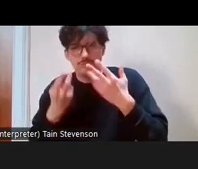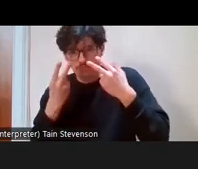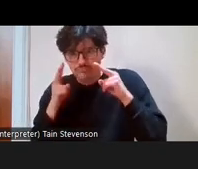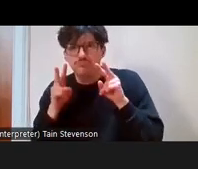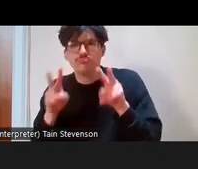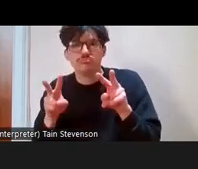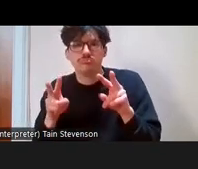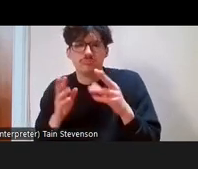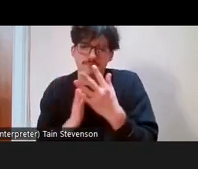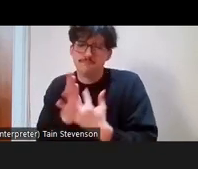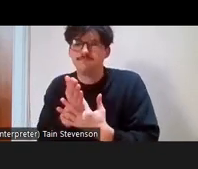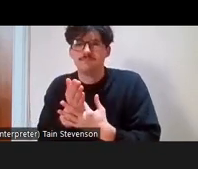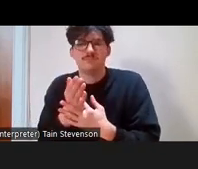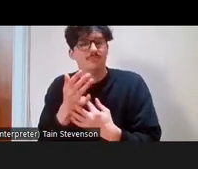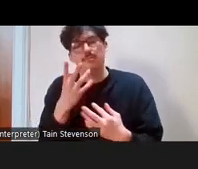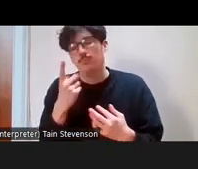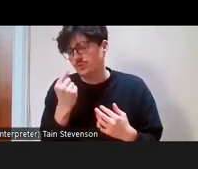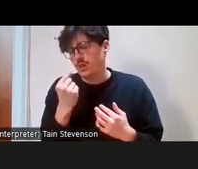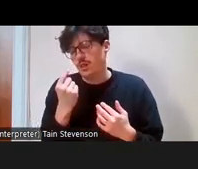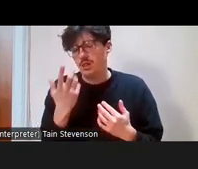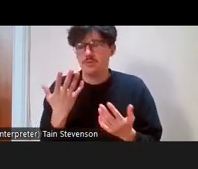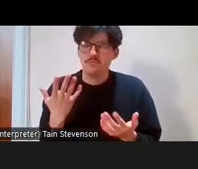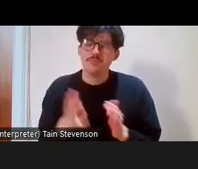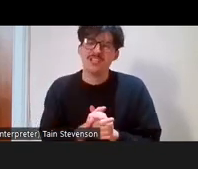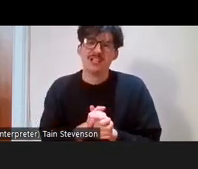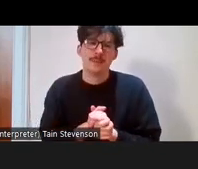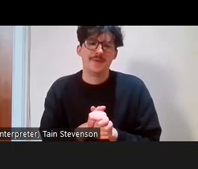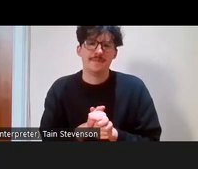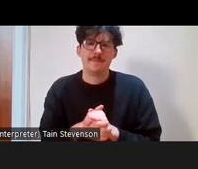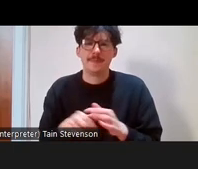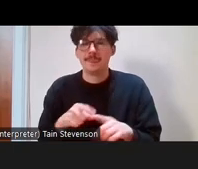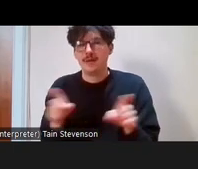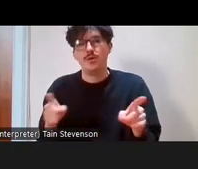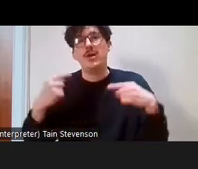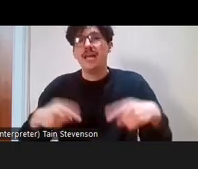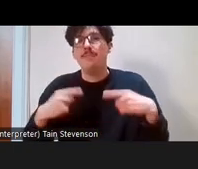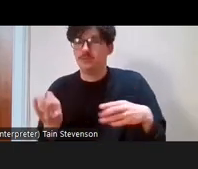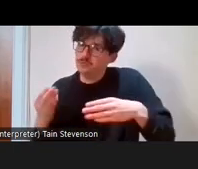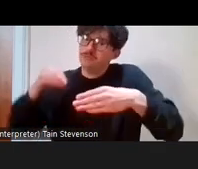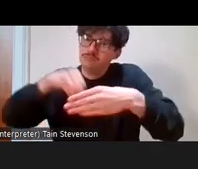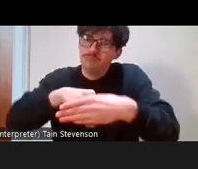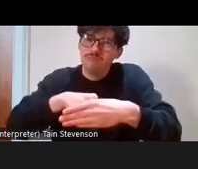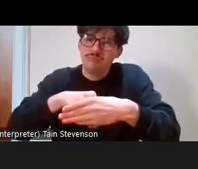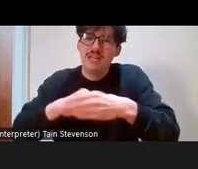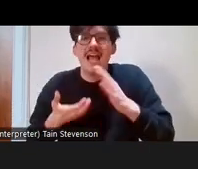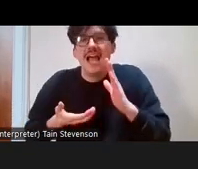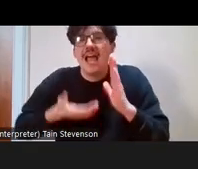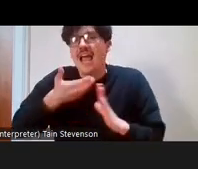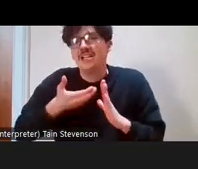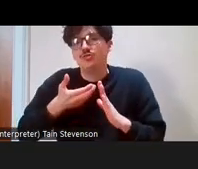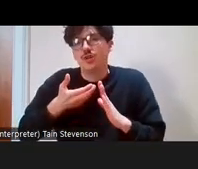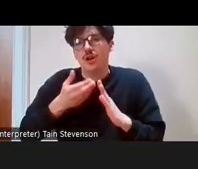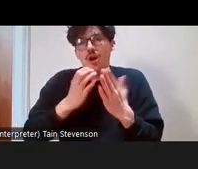were you were you able to take part in a kind of extracurricular activities, were you taken